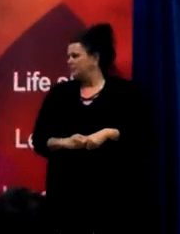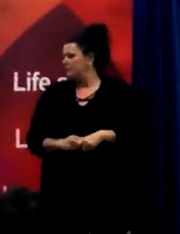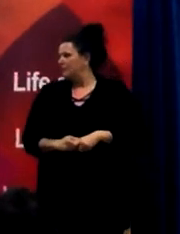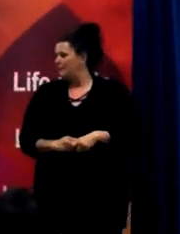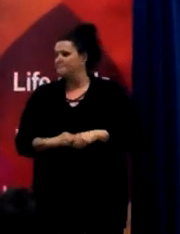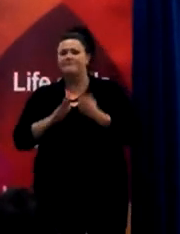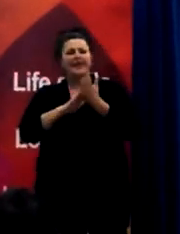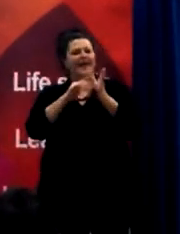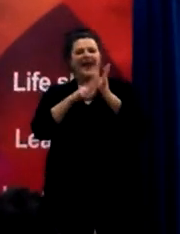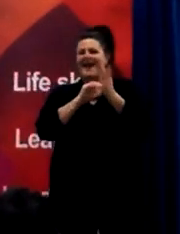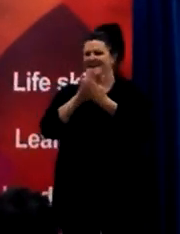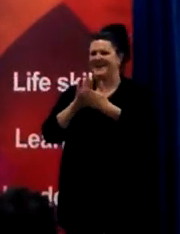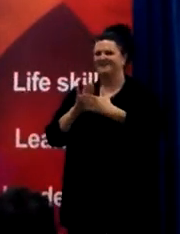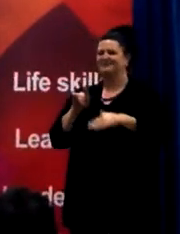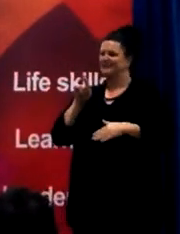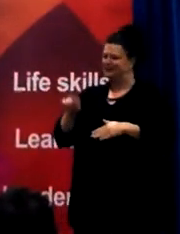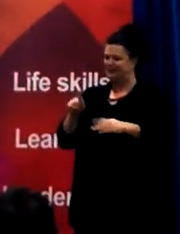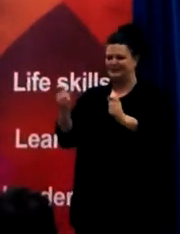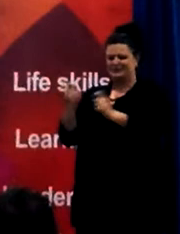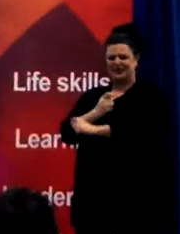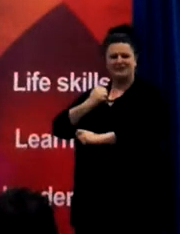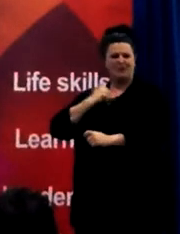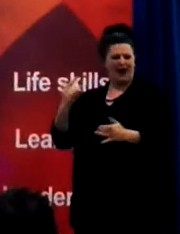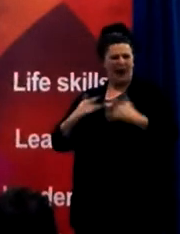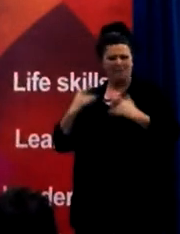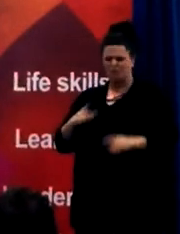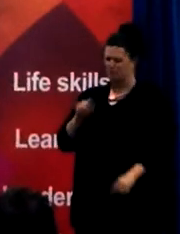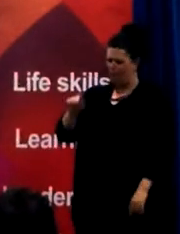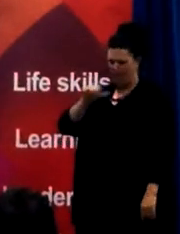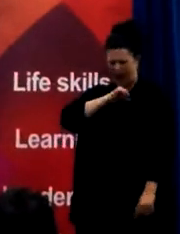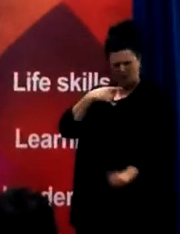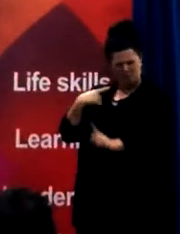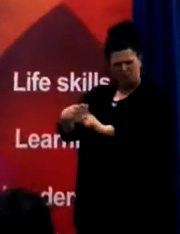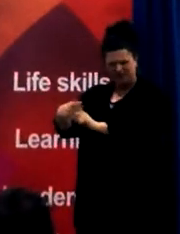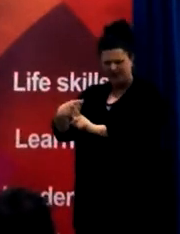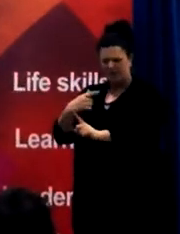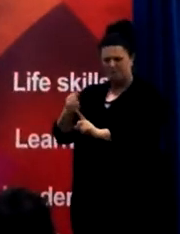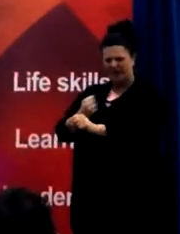Hannah has changed my life through her determination to be as positive as possible. She is a true inspiration.